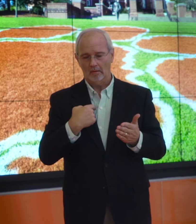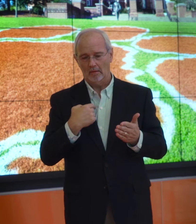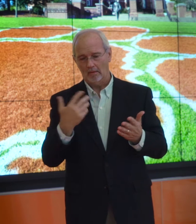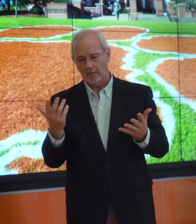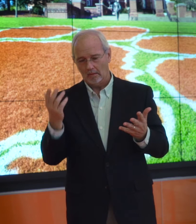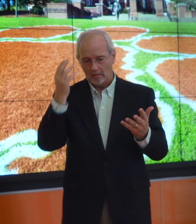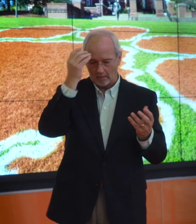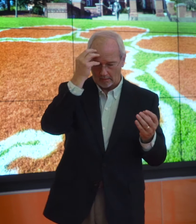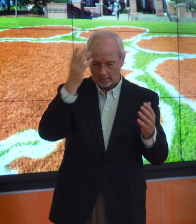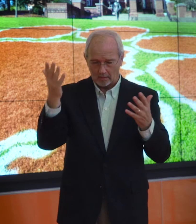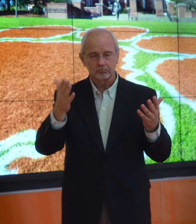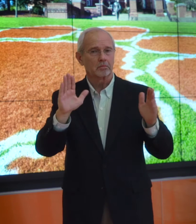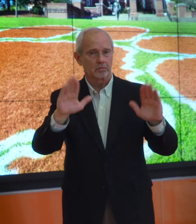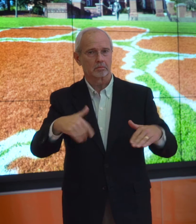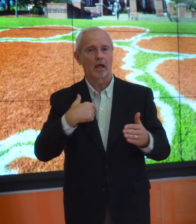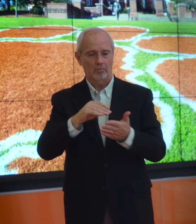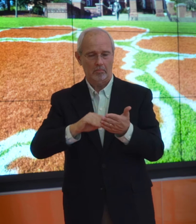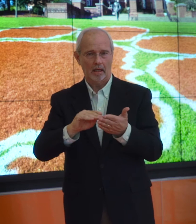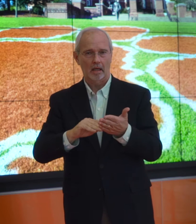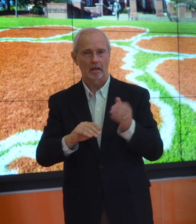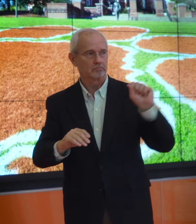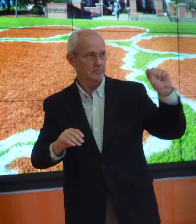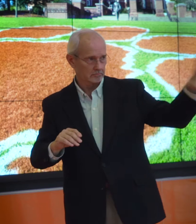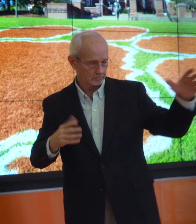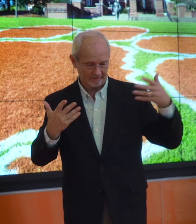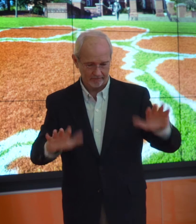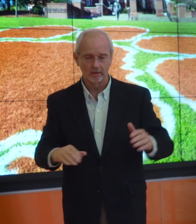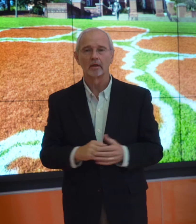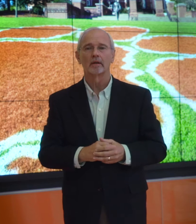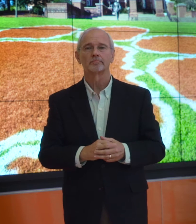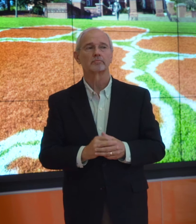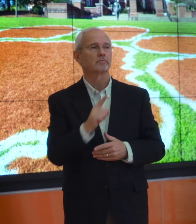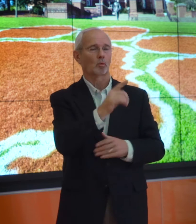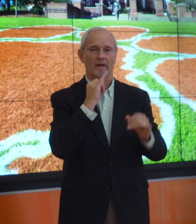I thought about it, filled-out the application,and sent it to him.